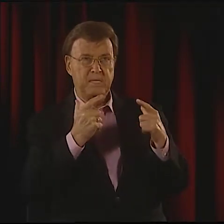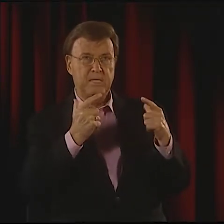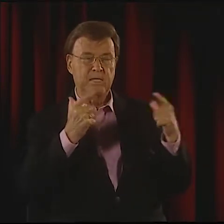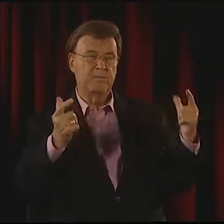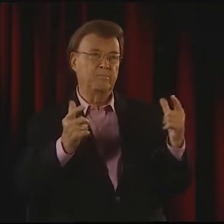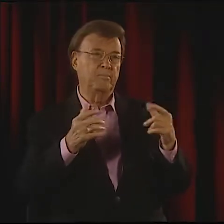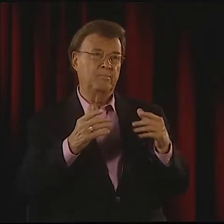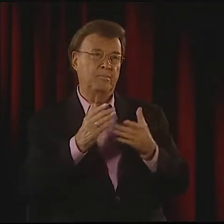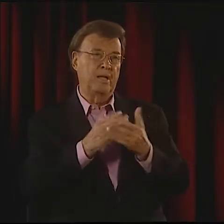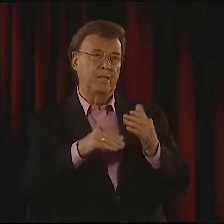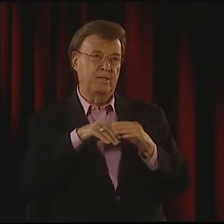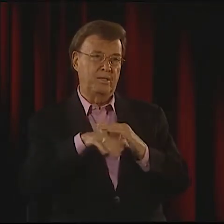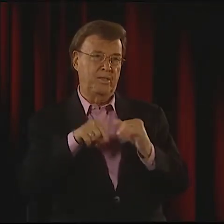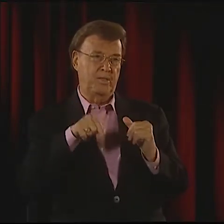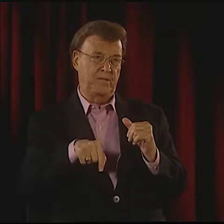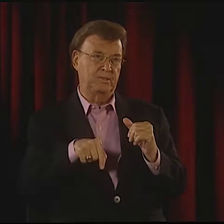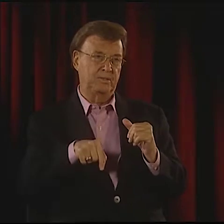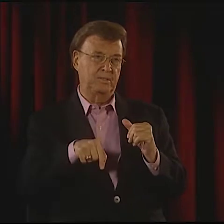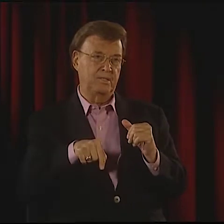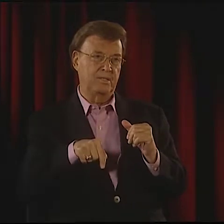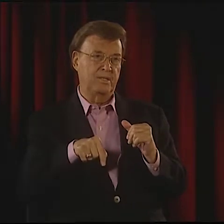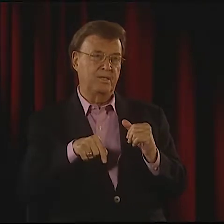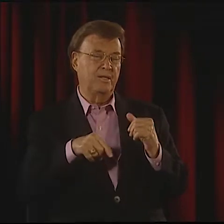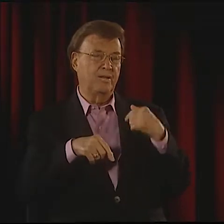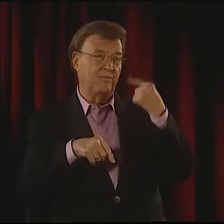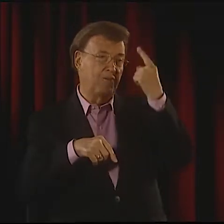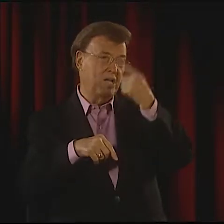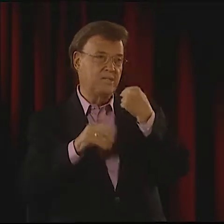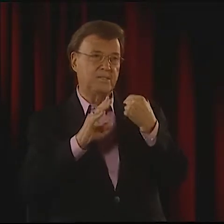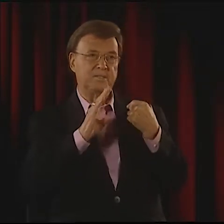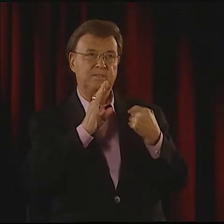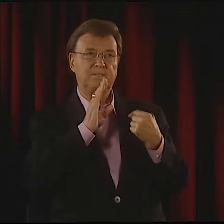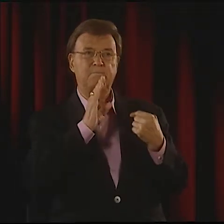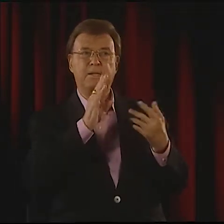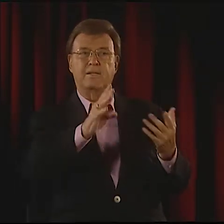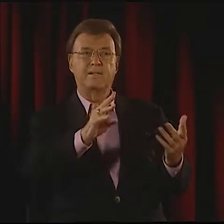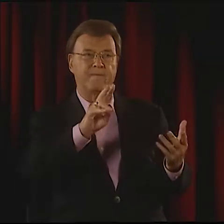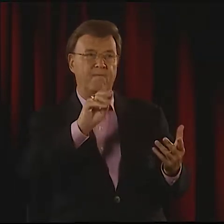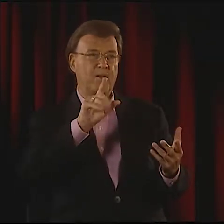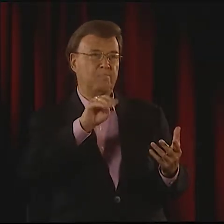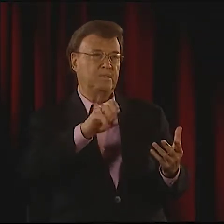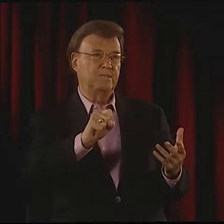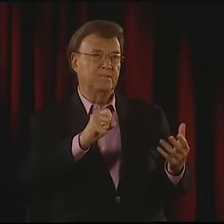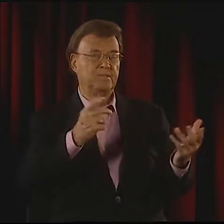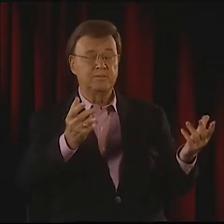OK. IF YOU NOTICED IN THAT POEM, FACIAL EXPRESSION PLAYS A MAJOR PART OF THE MEANING.